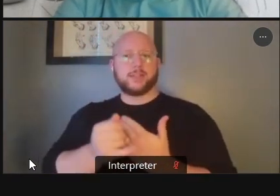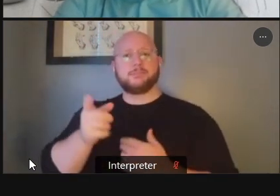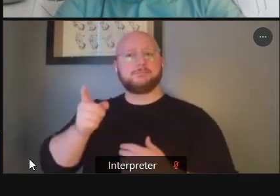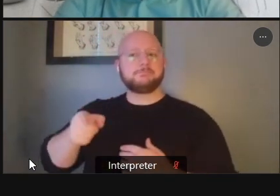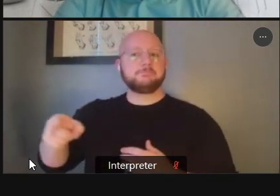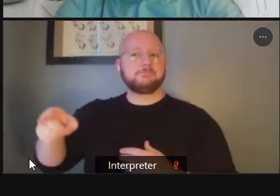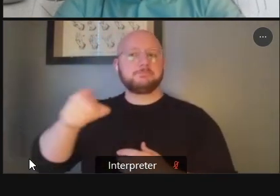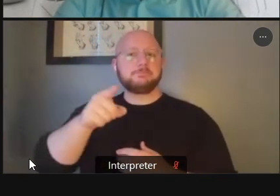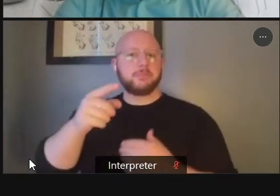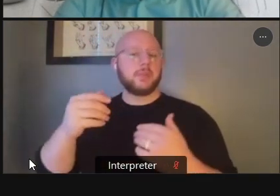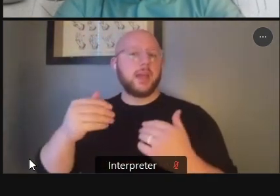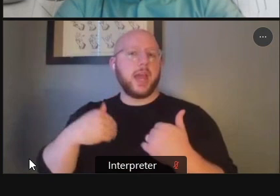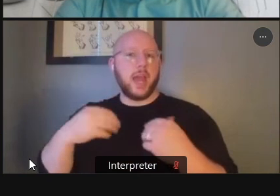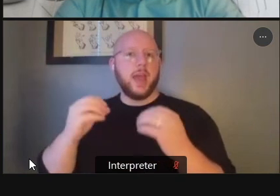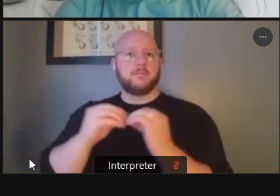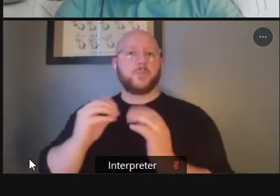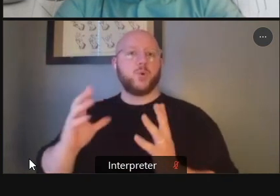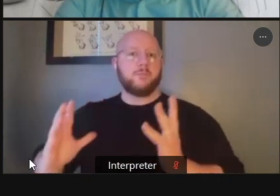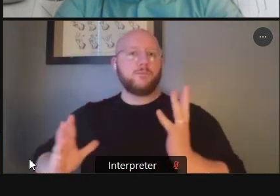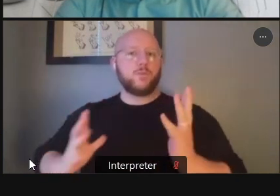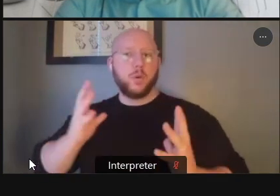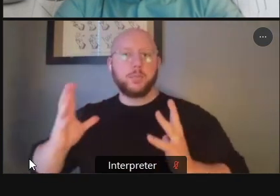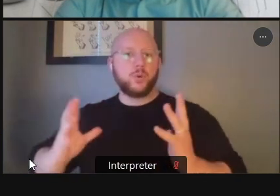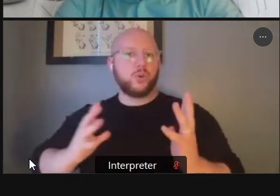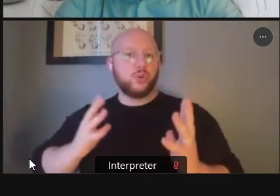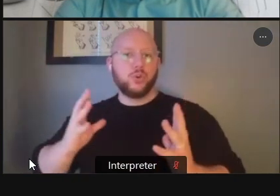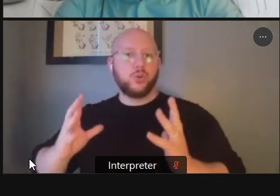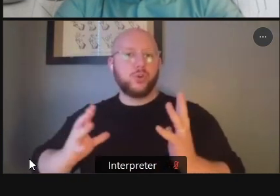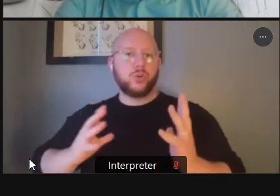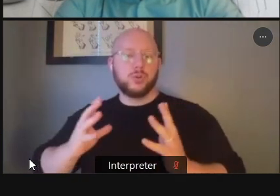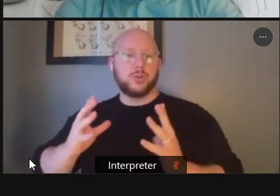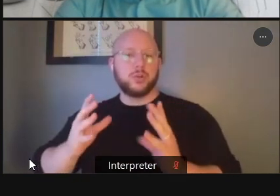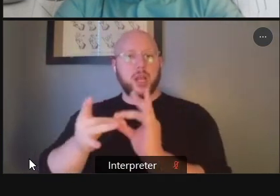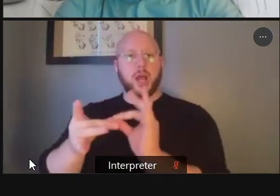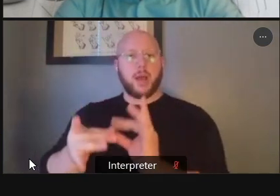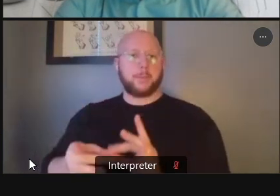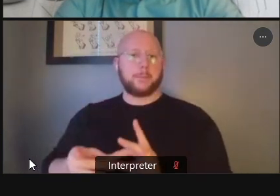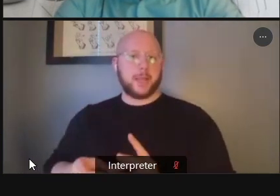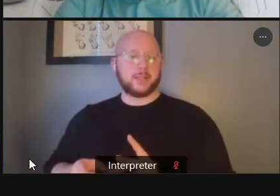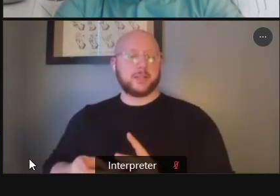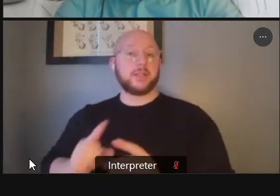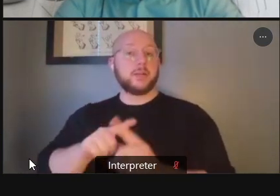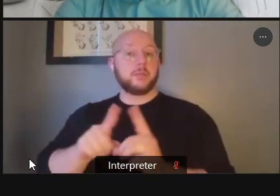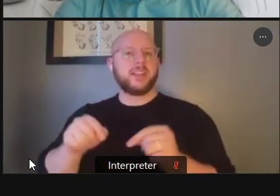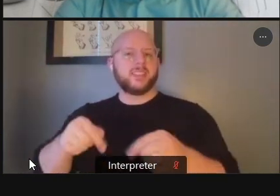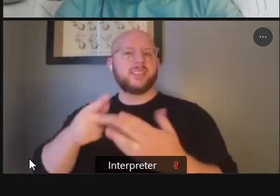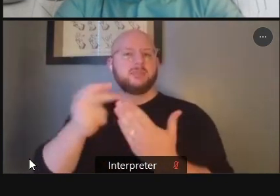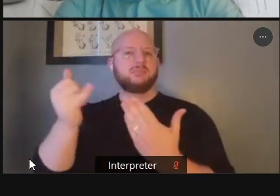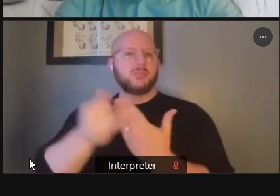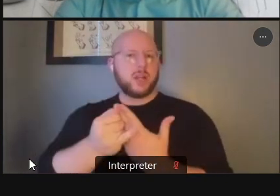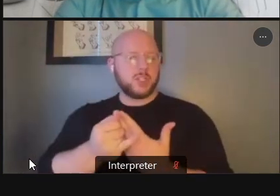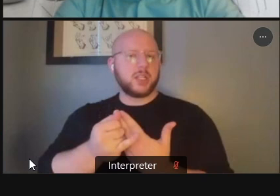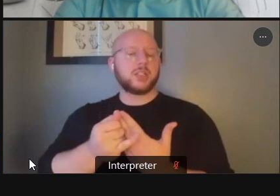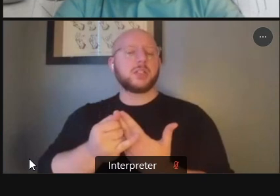have kind of more formal um comment periods this is this this project um because of the phase of